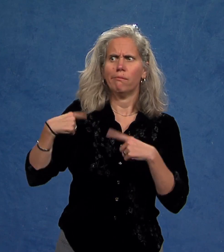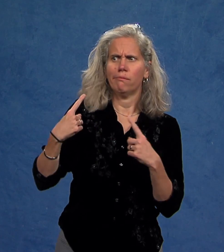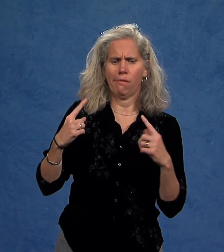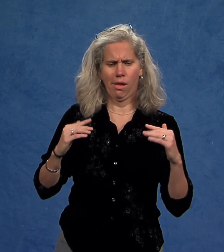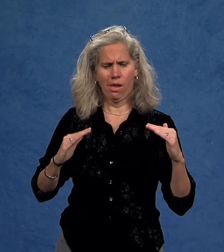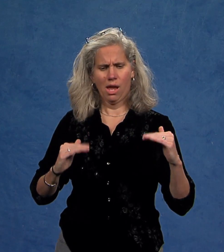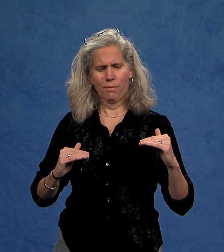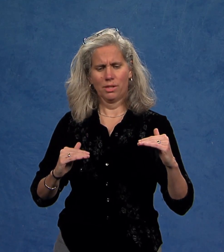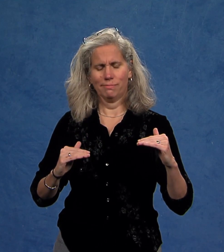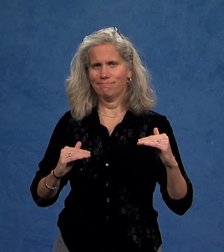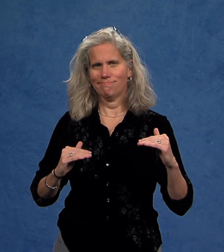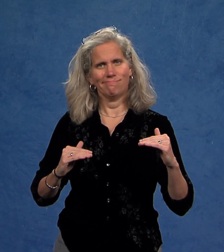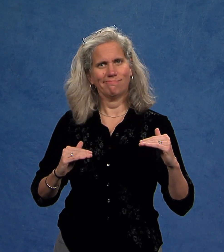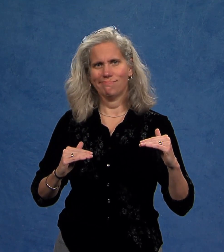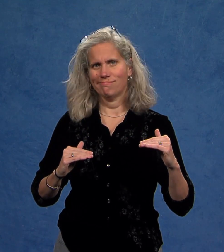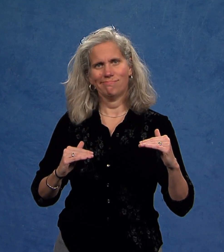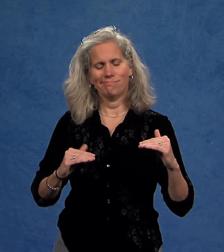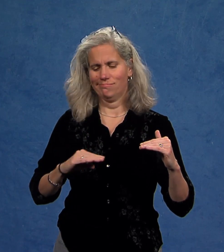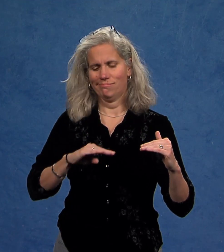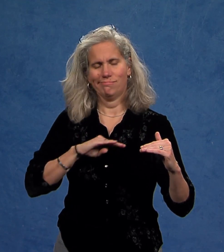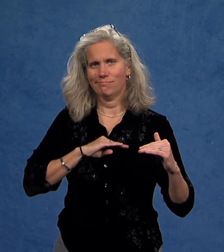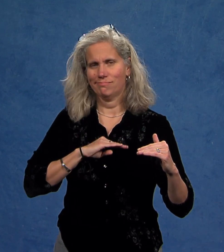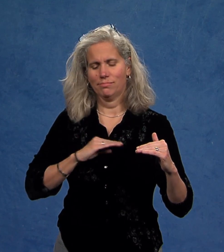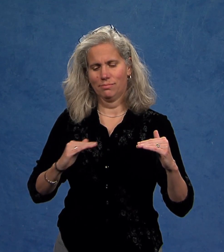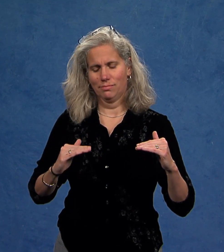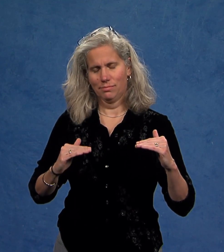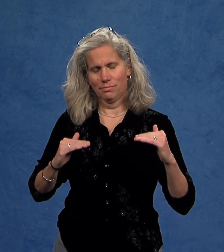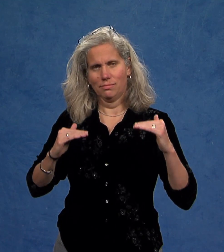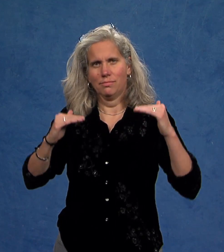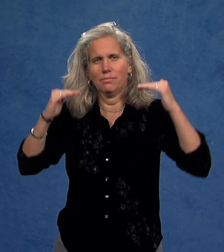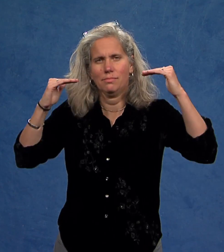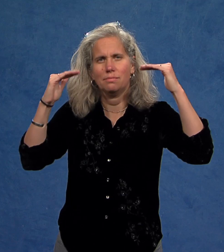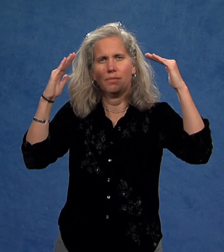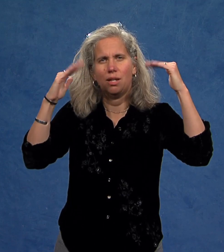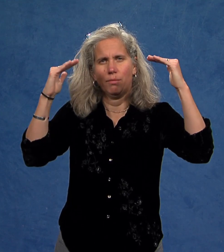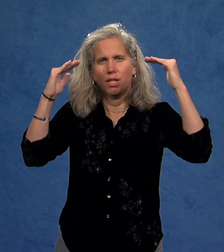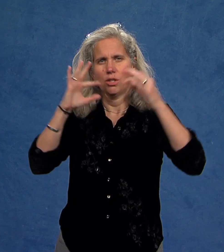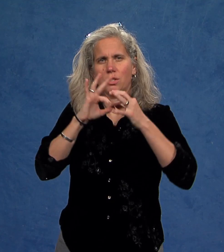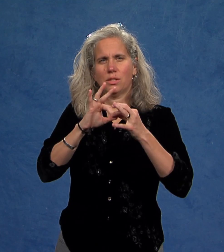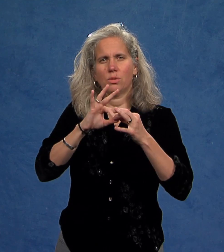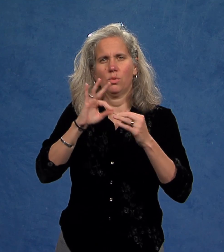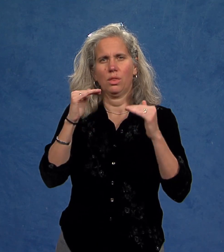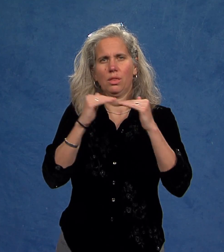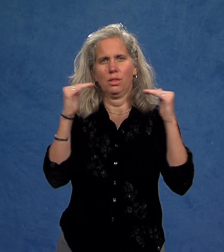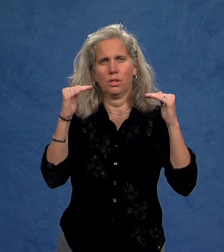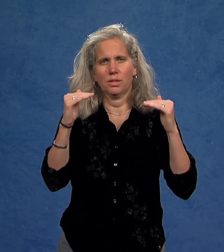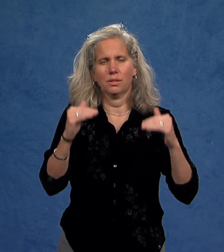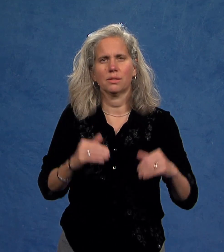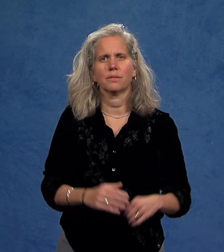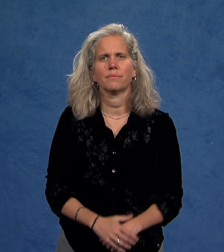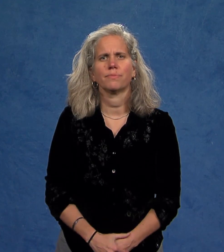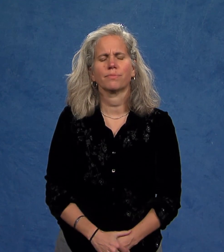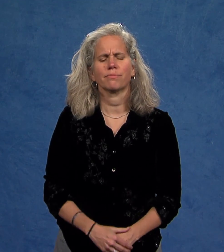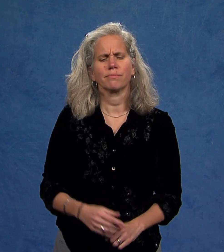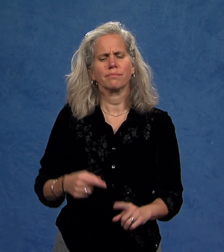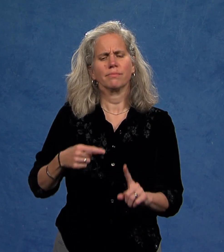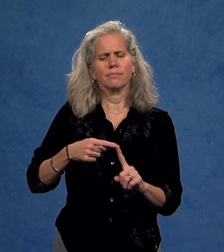with greater care and higher expectations.